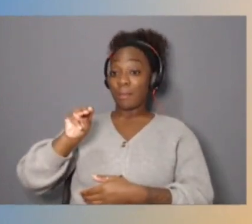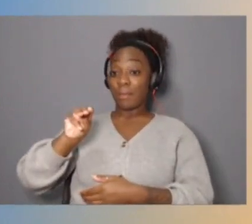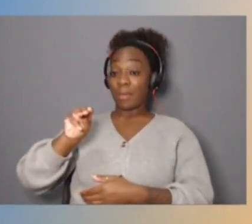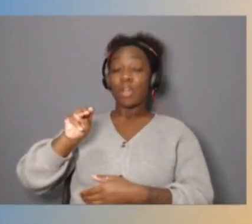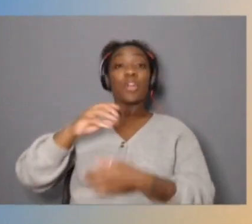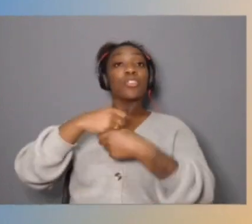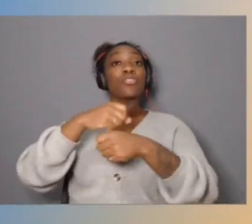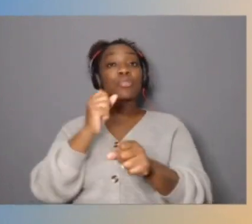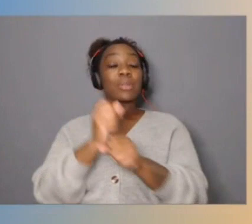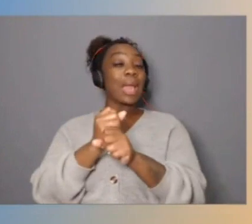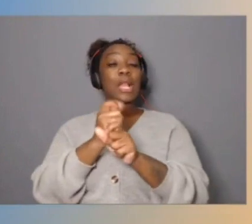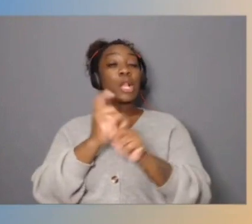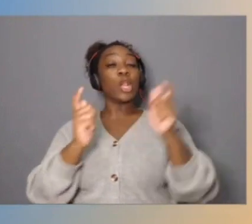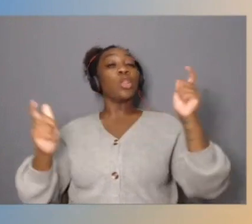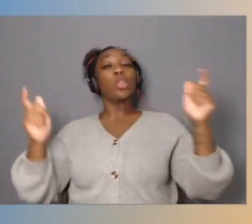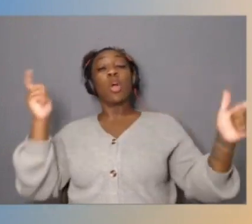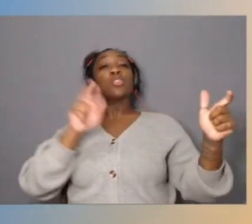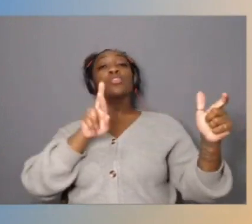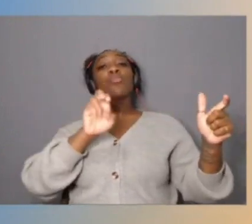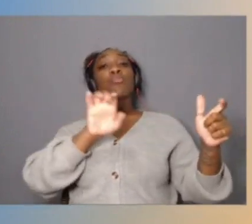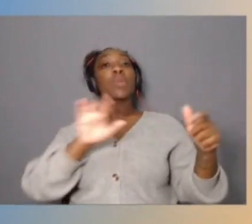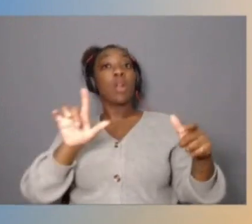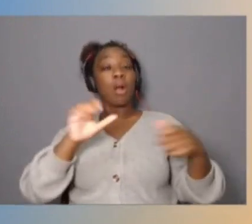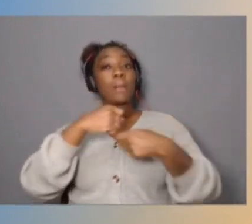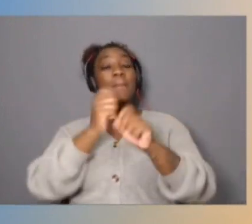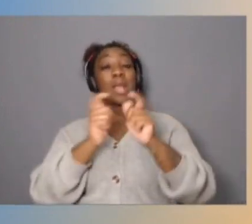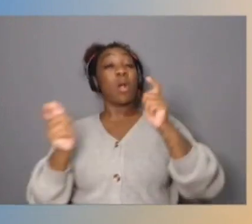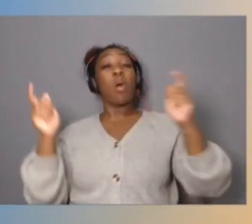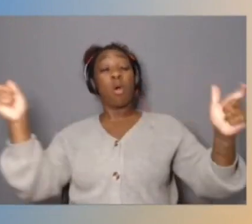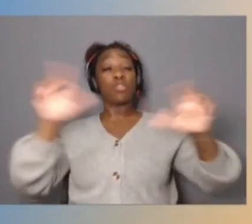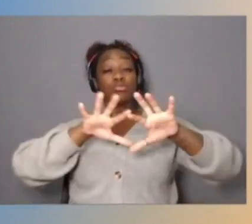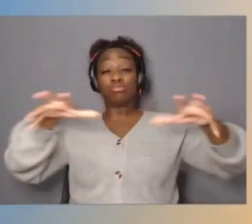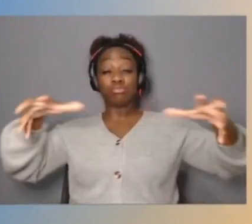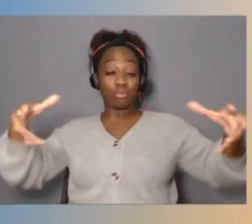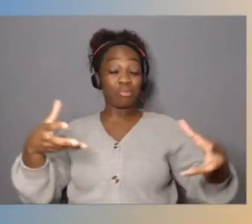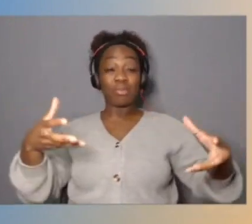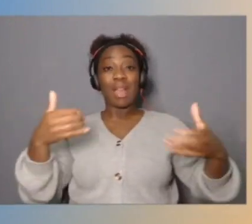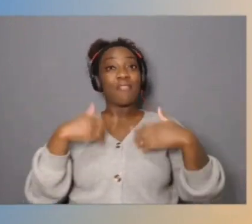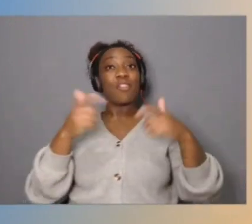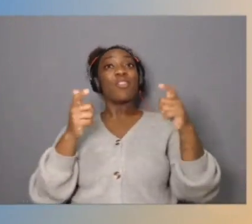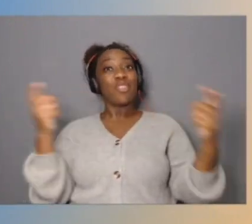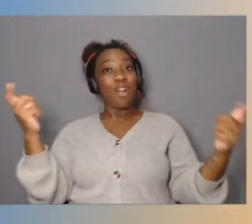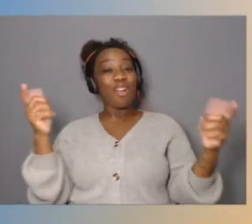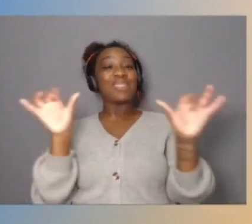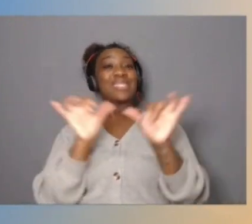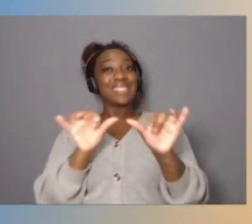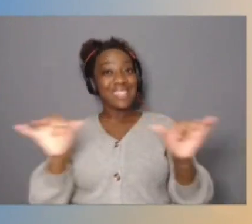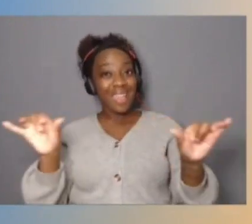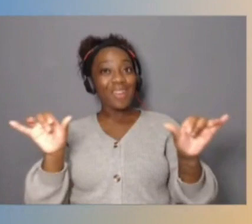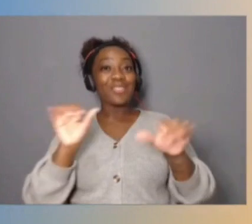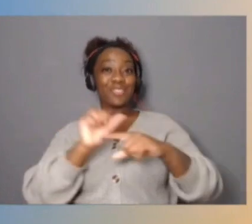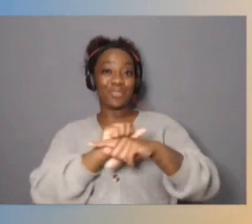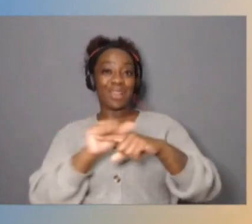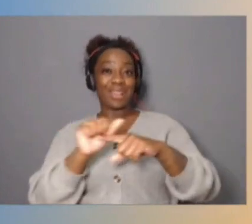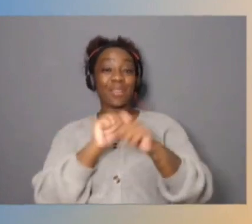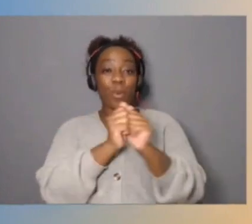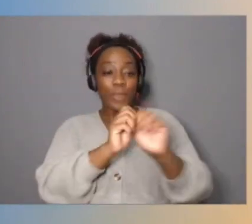and do incredibly large scale training exercises with a cluster of 10,000 Trainiums. And I don't remember the exact number.